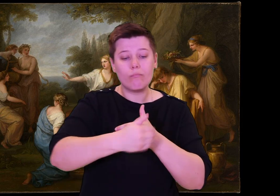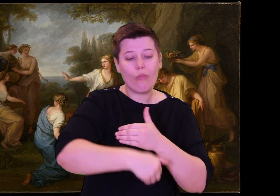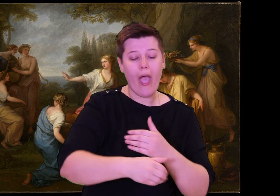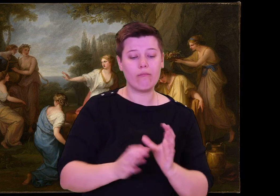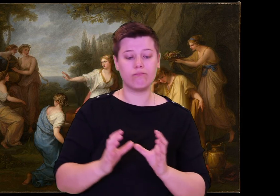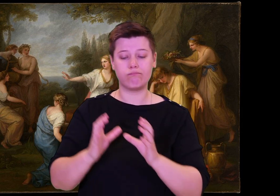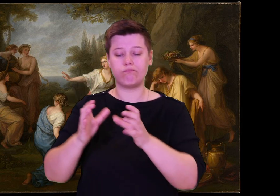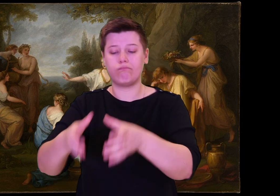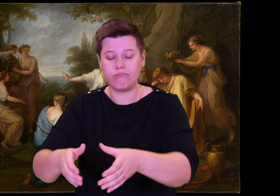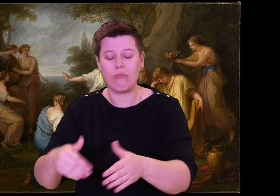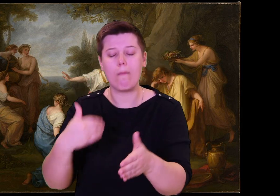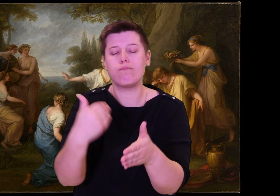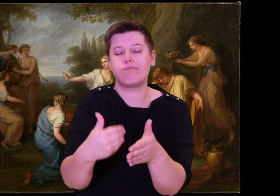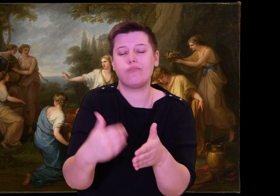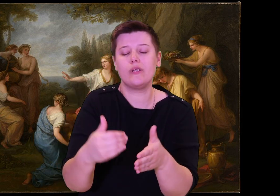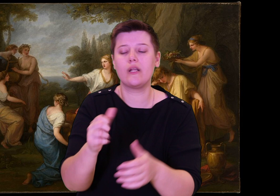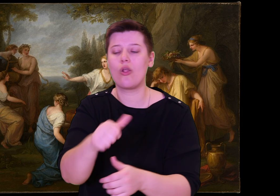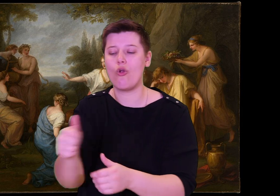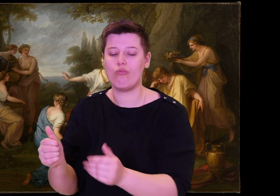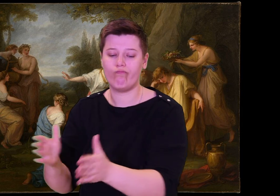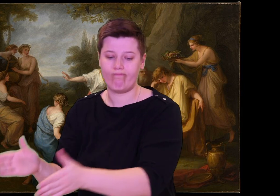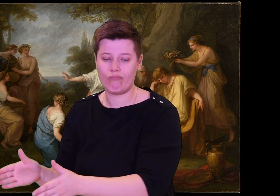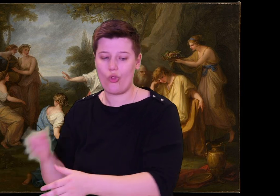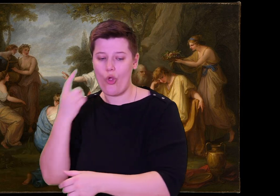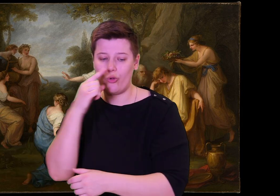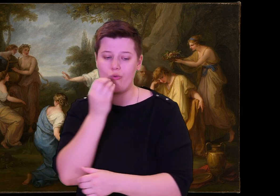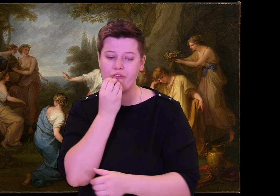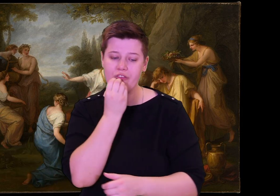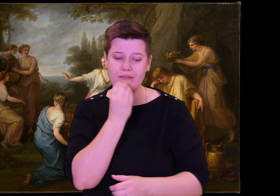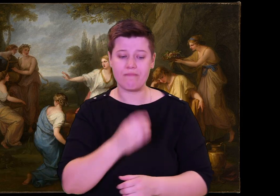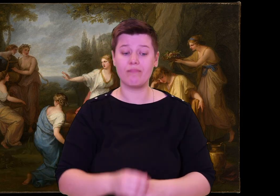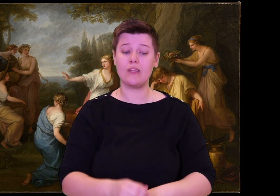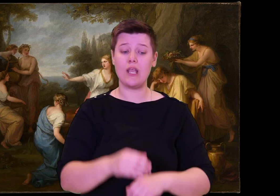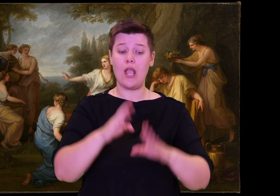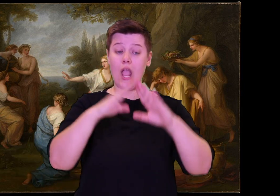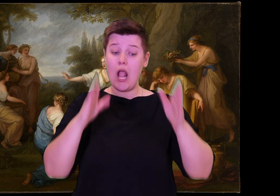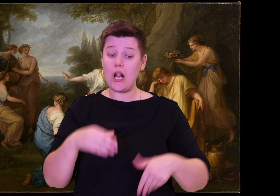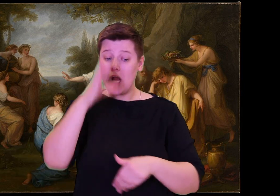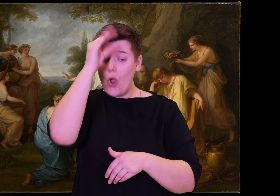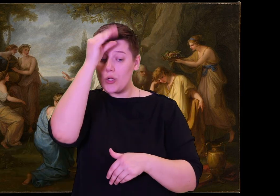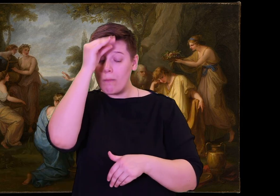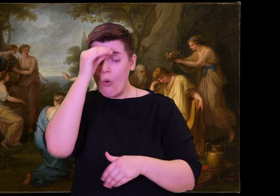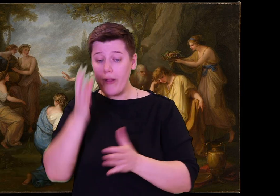A slave brought out a well-tuned lyre and gave it to Phemius, the man the